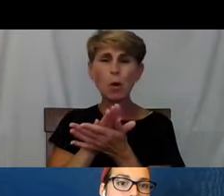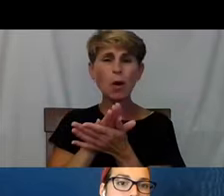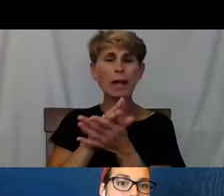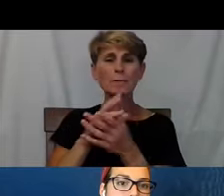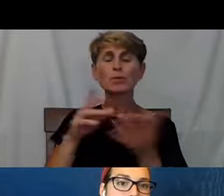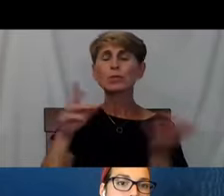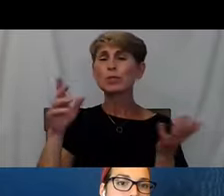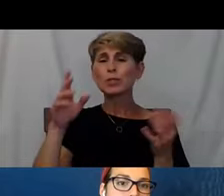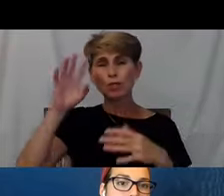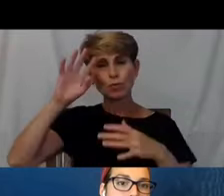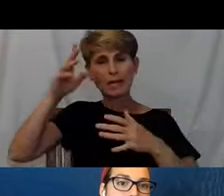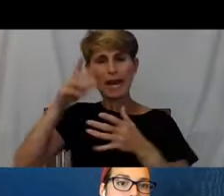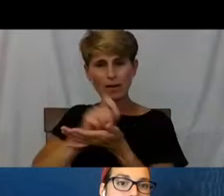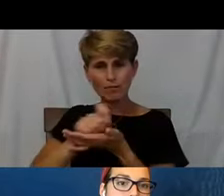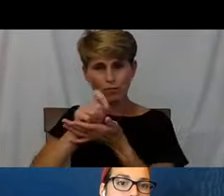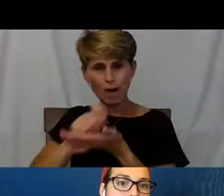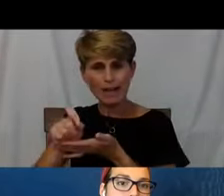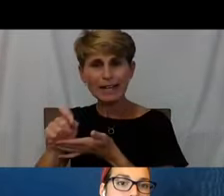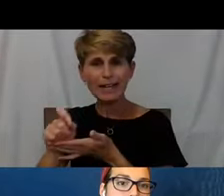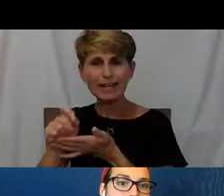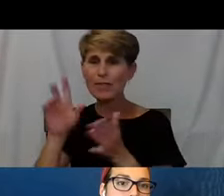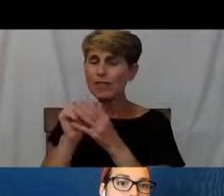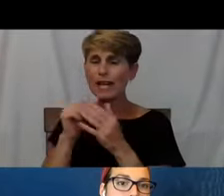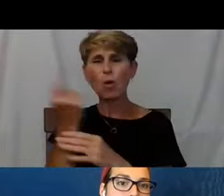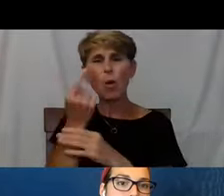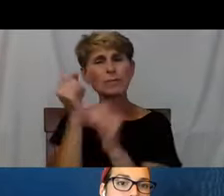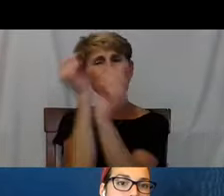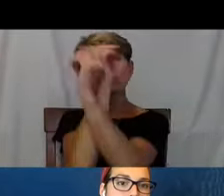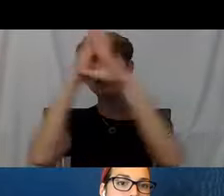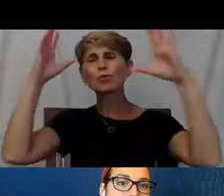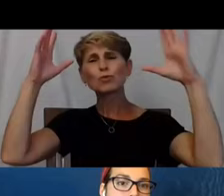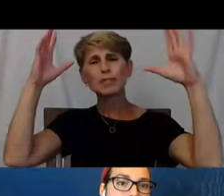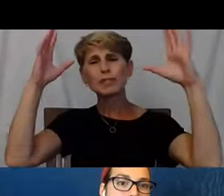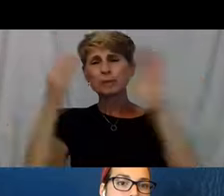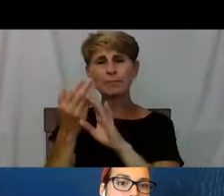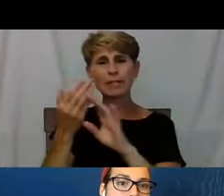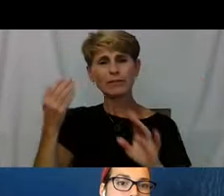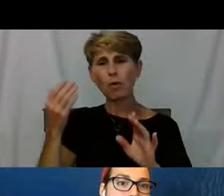which was my dream before I kind of strayed off that path.